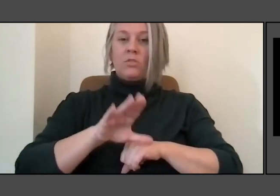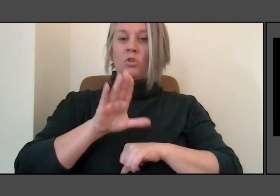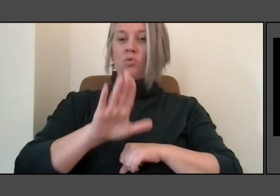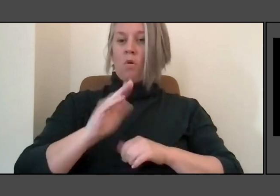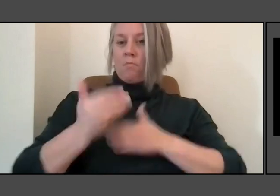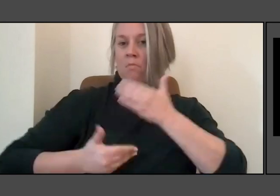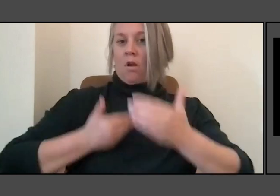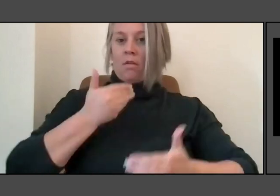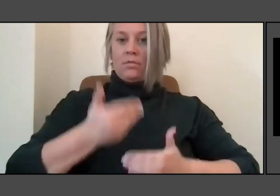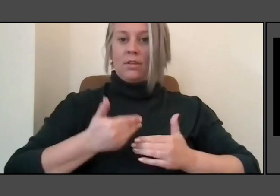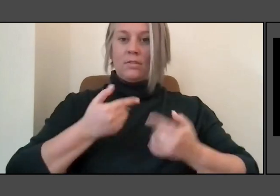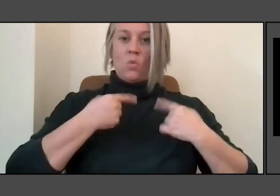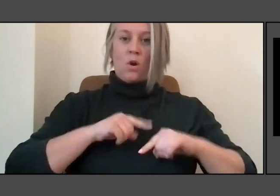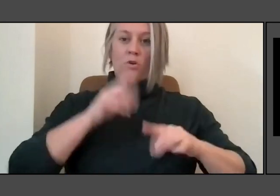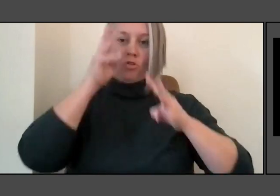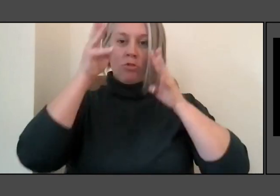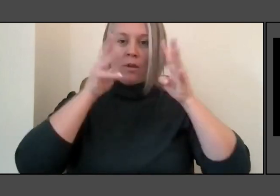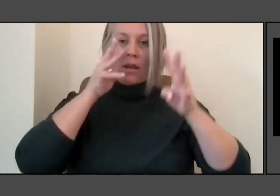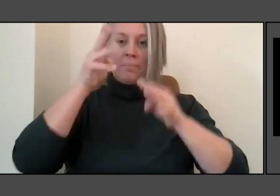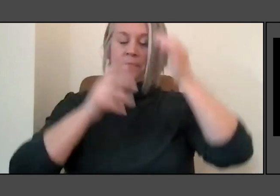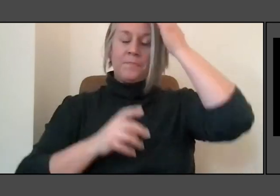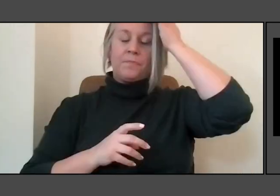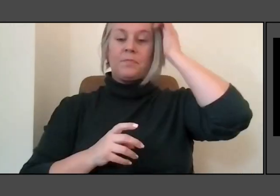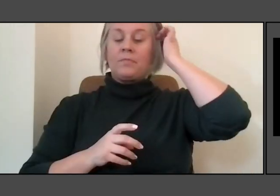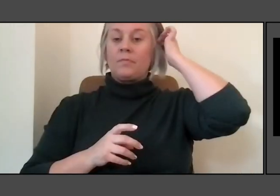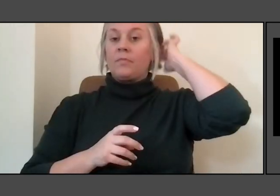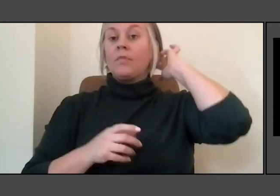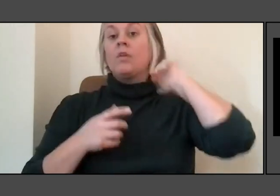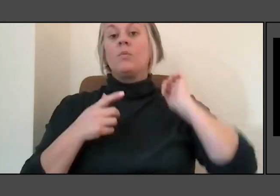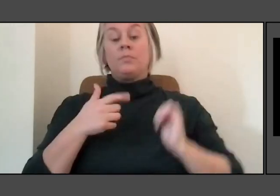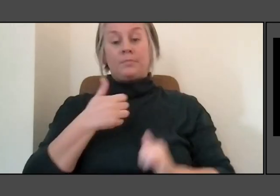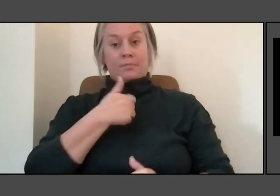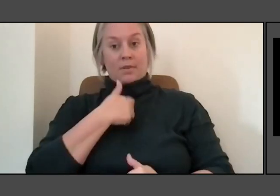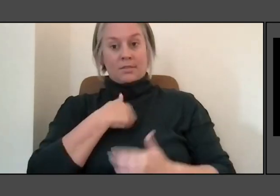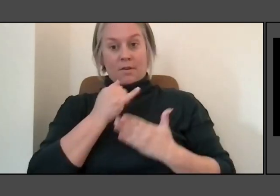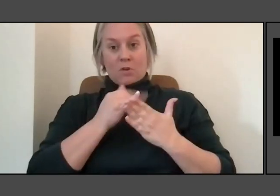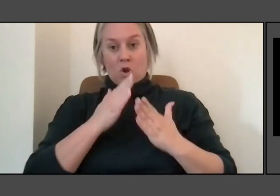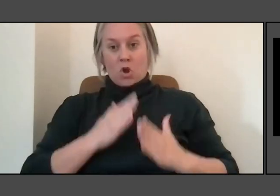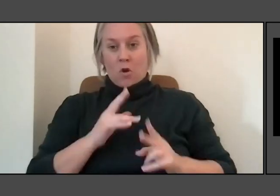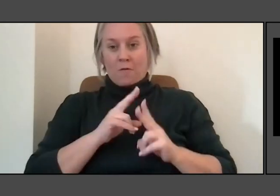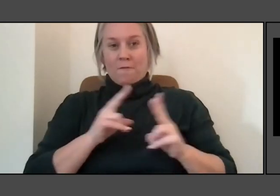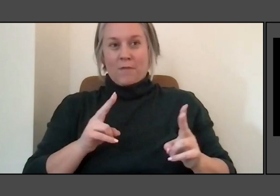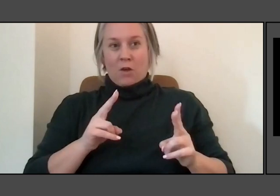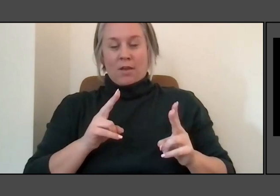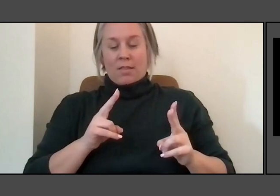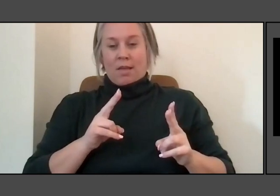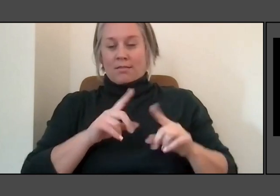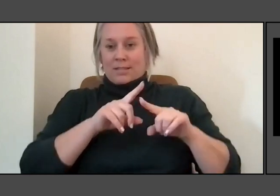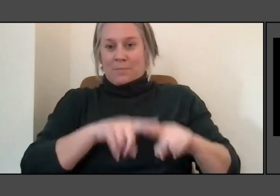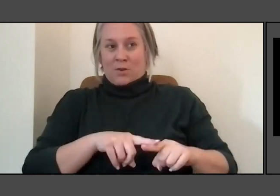Well, I think I'm very site specific as an artist, but the site isn't just the physical site, so I'm not just reacting